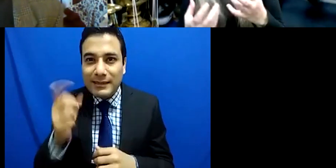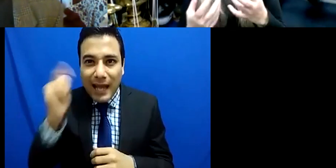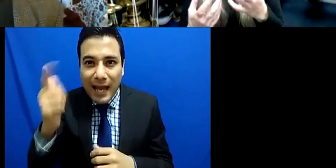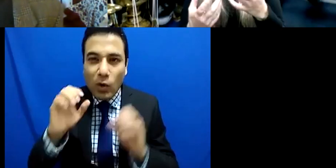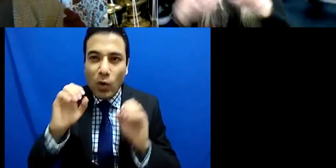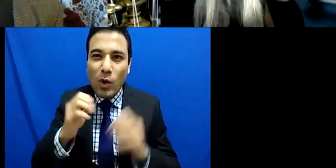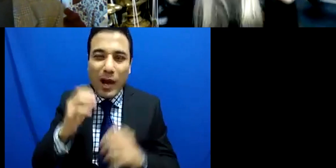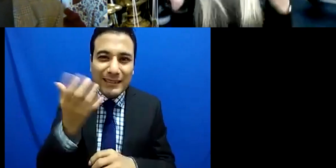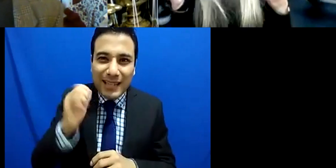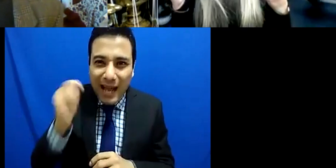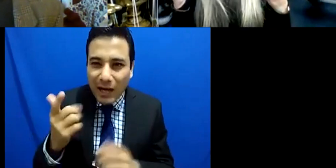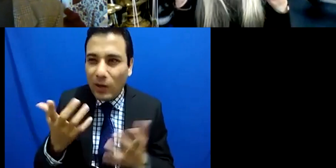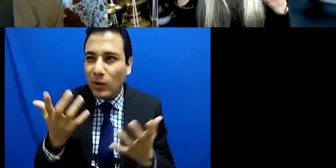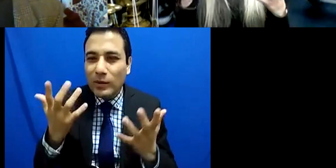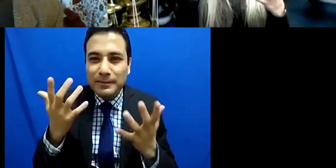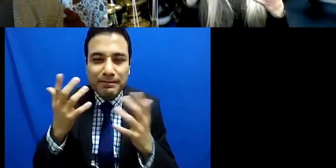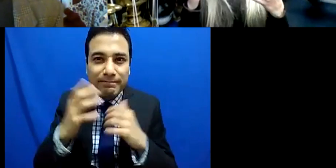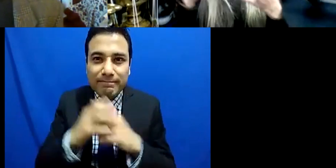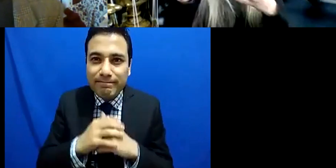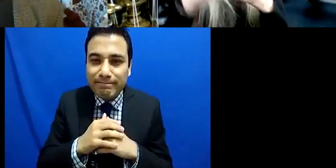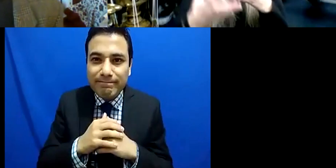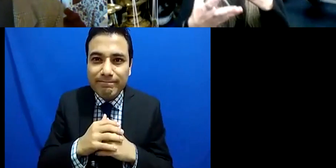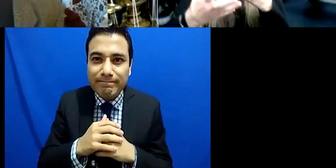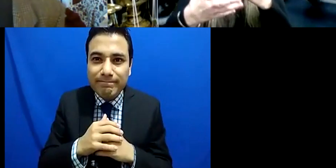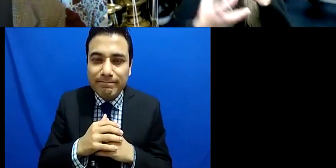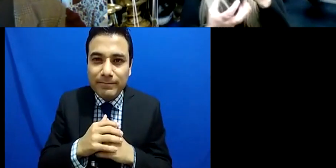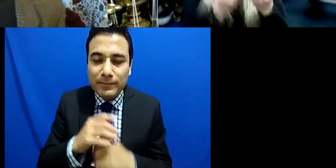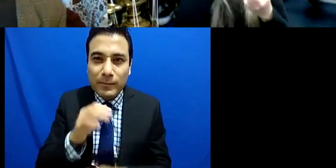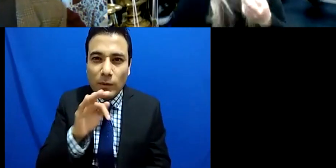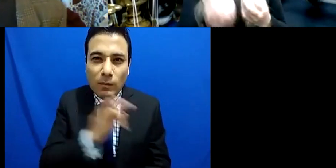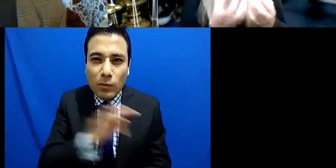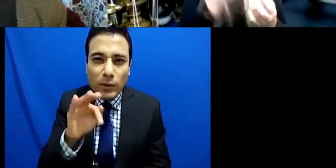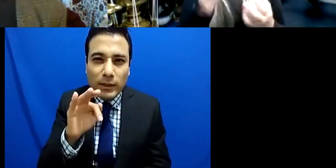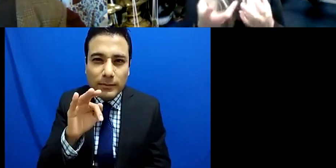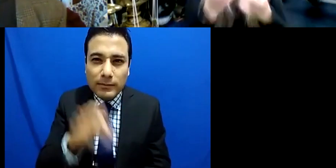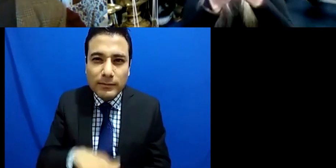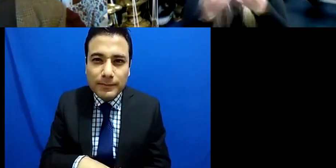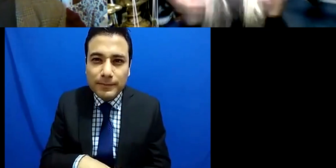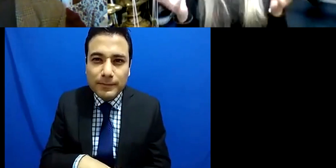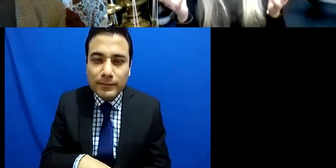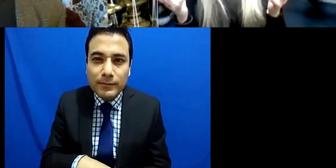musical phrase whatever it is giving them space to try to to get what it is they want to to describe